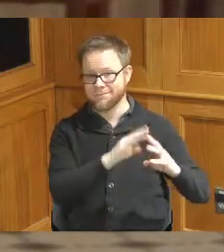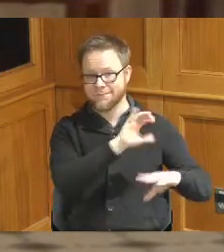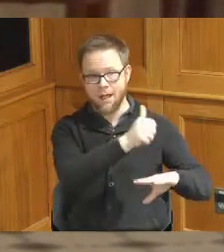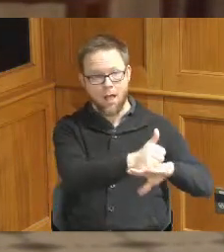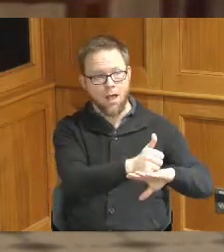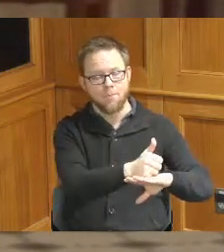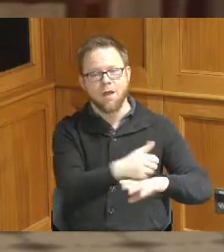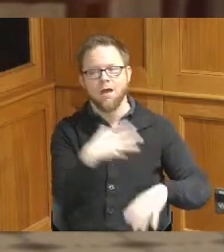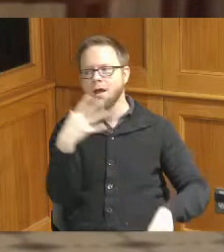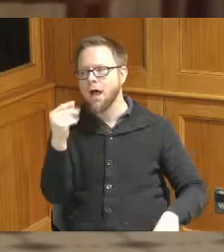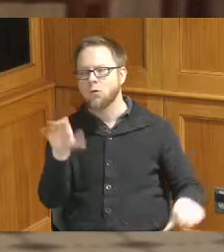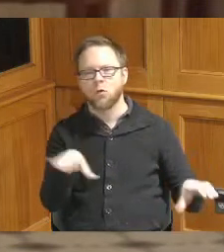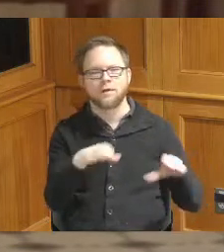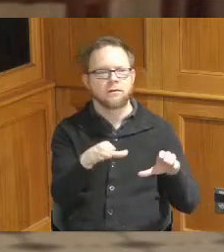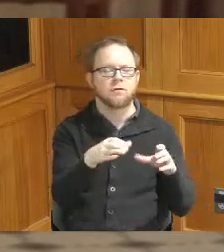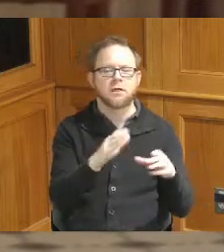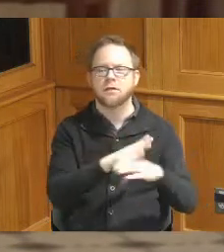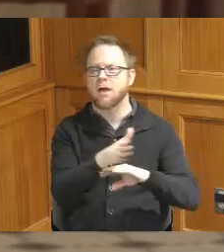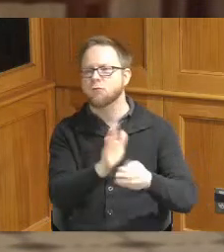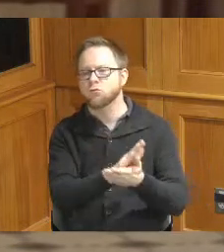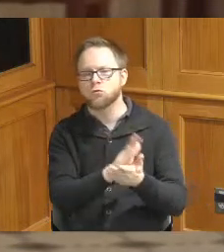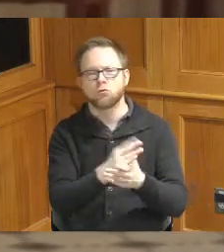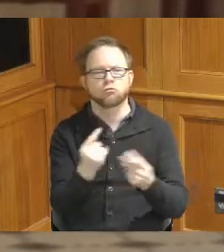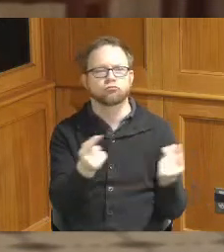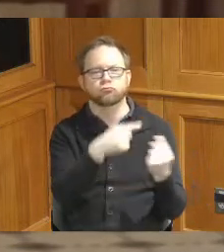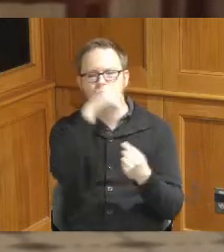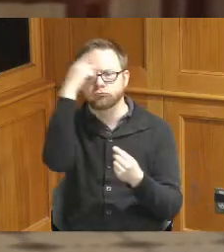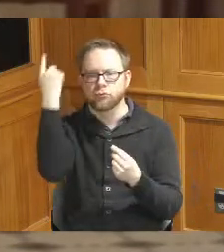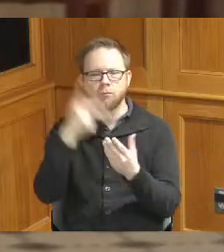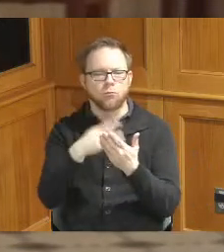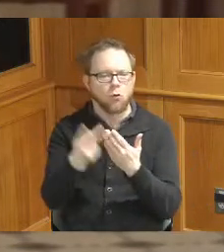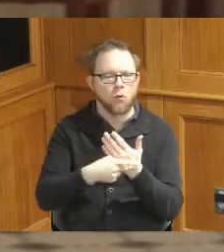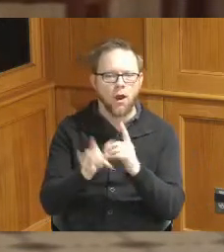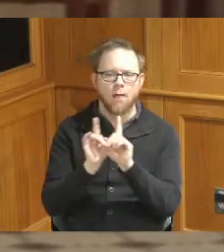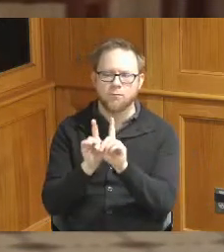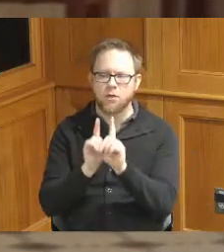activities extracurriculars after school summer programs mentorships those types of programs